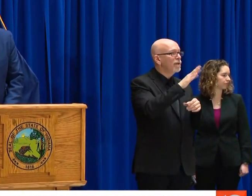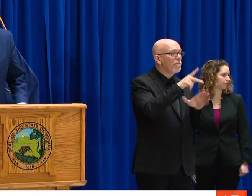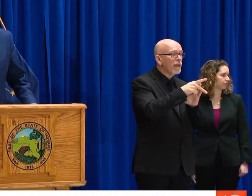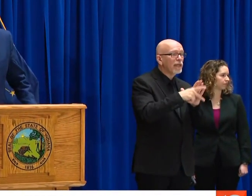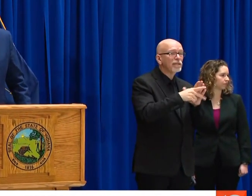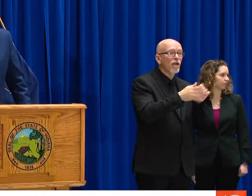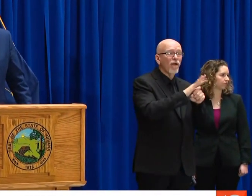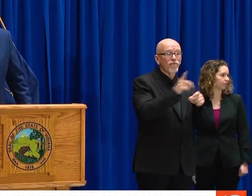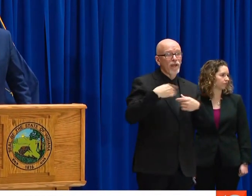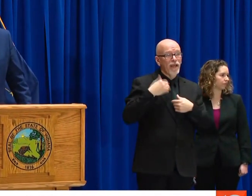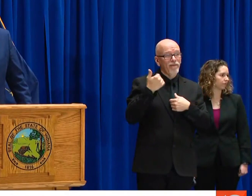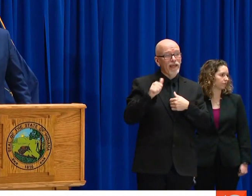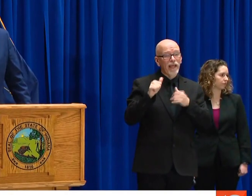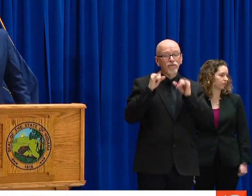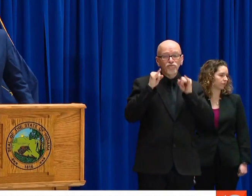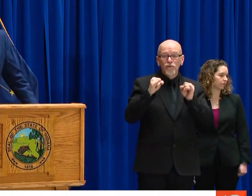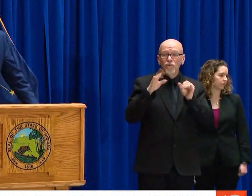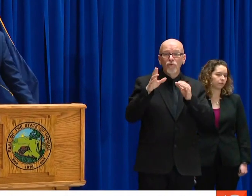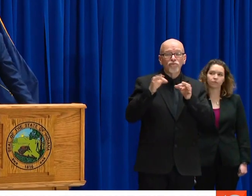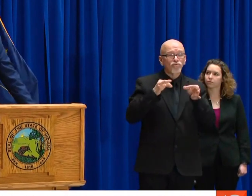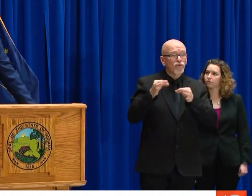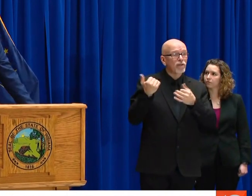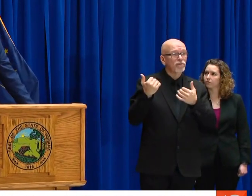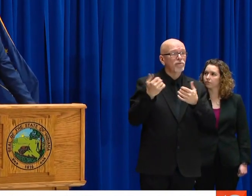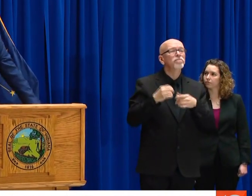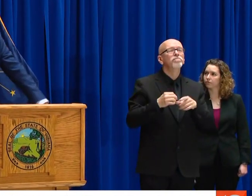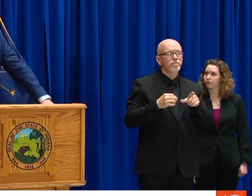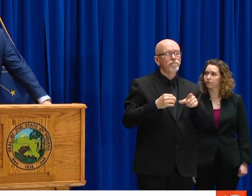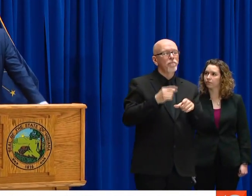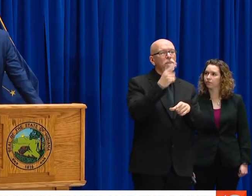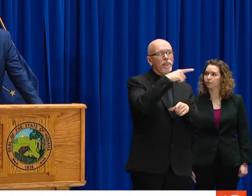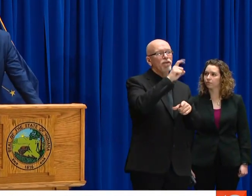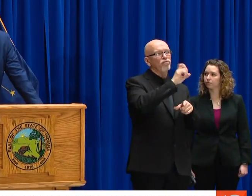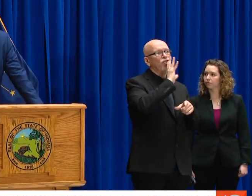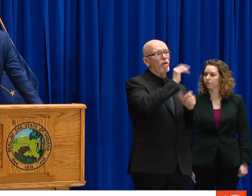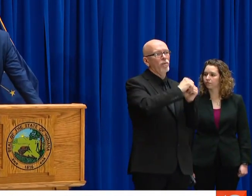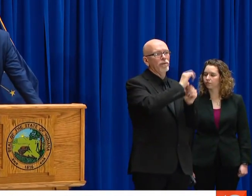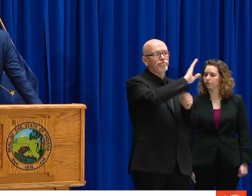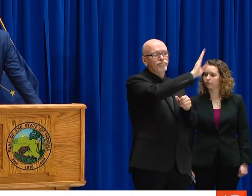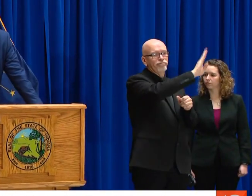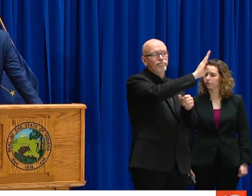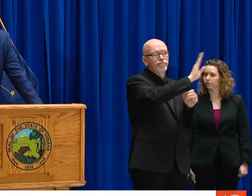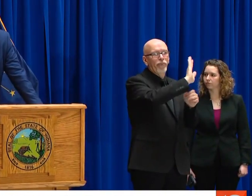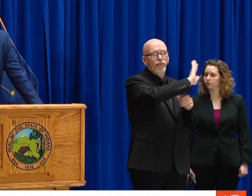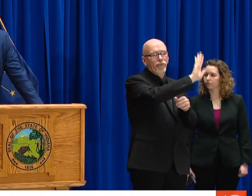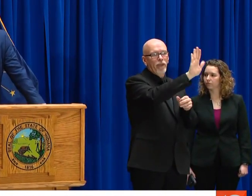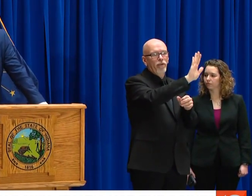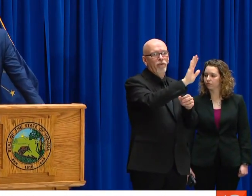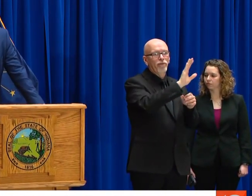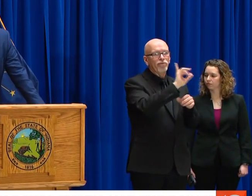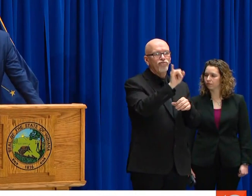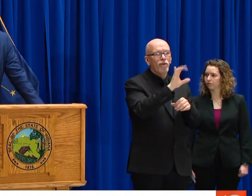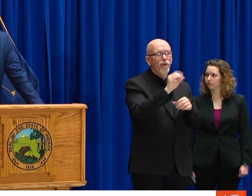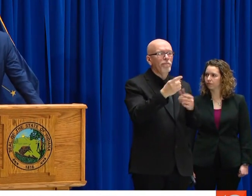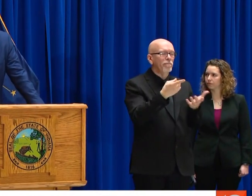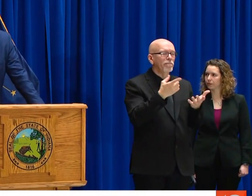INSURANCE COMPANIES TO TAKE THAT TEMPORARY BUSINESS LOSS. THEY ARE HAE HEARING THAT THIS MAY NOT BE COVERED AND THEIR POLICIES -- HAVE YOU GIVEN ANY